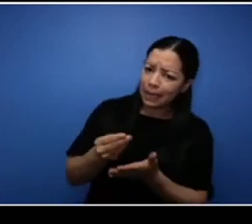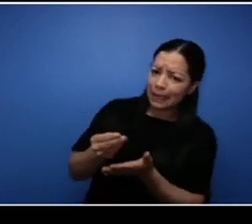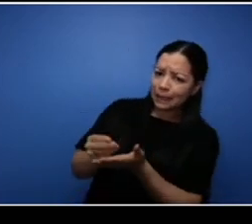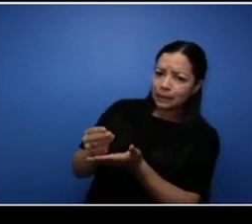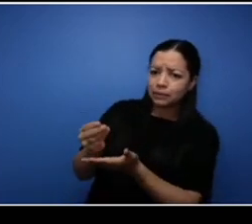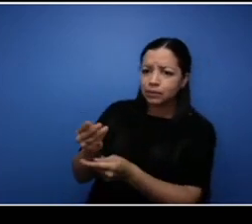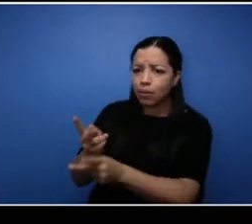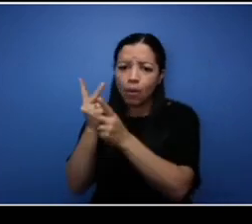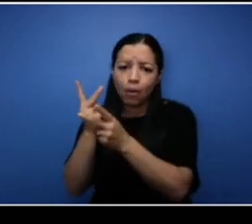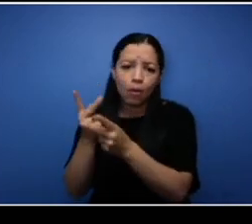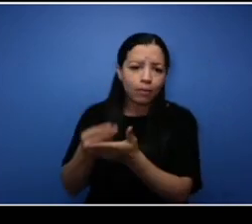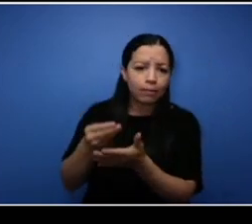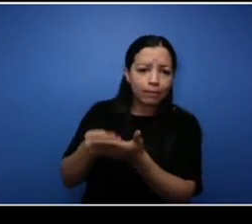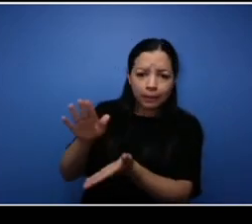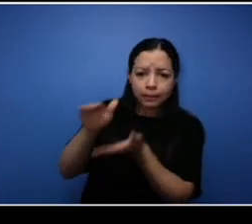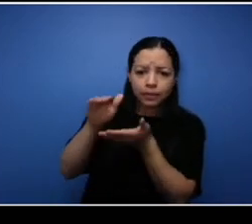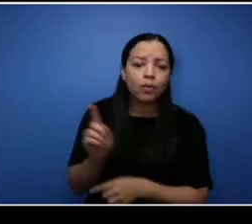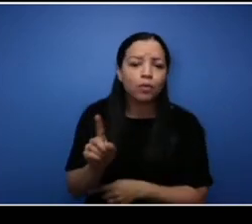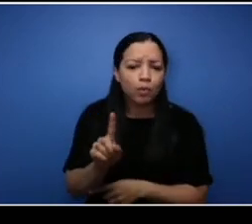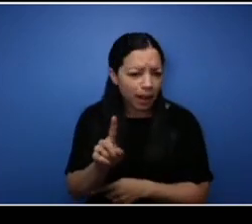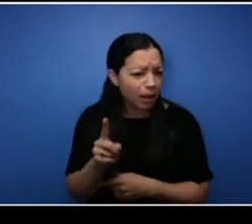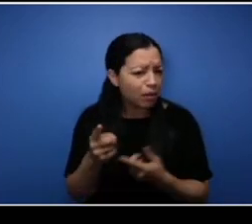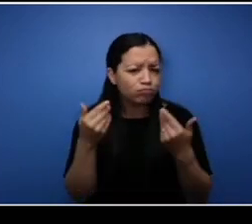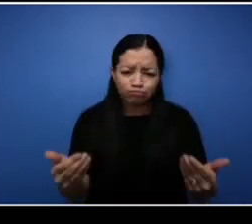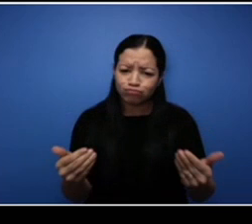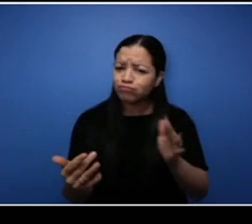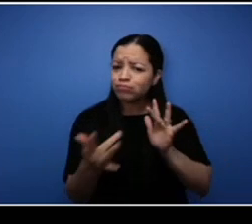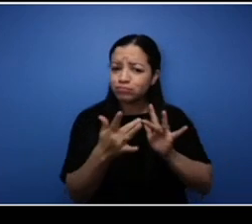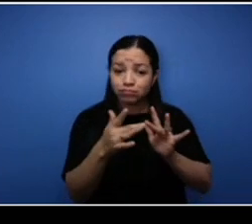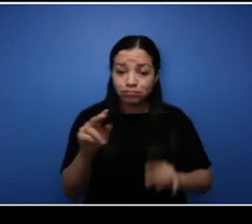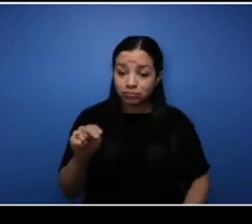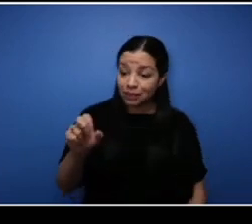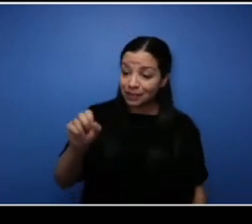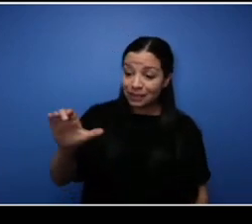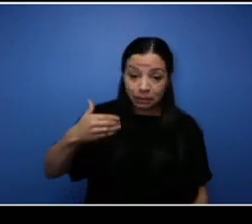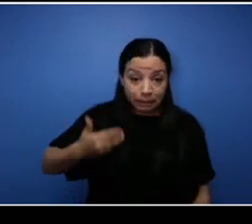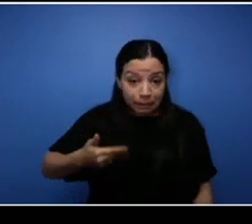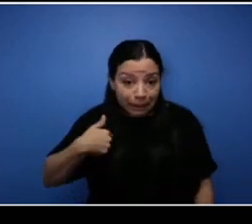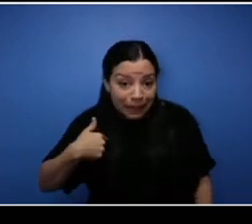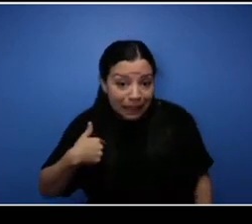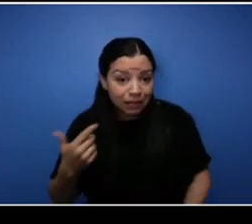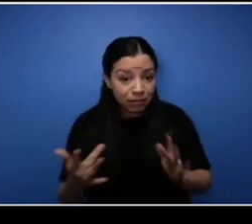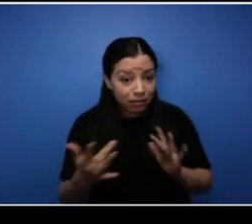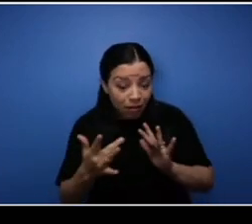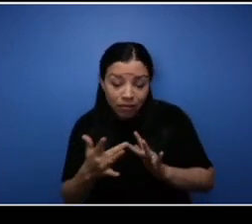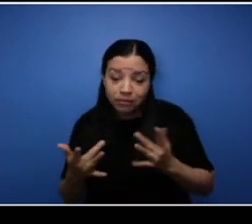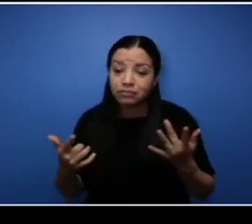reach out to NSCC and get in contact with me. I can definitely recommend some things